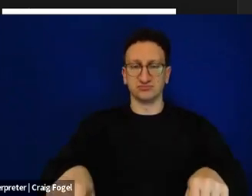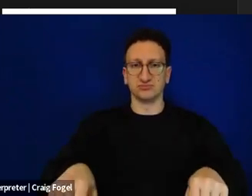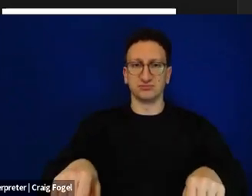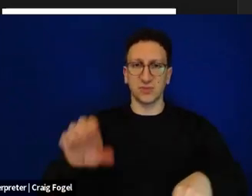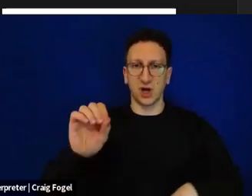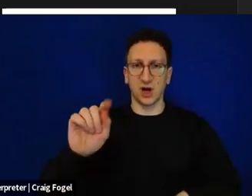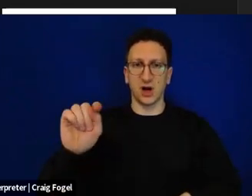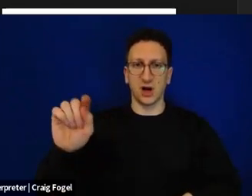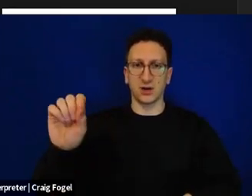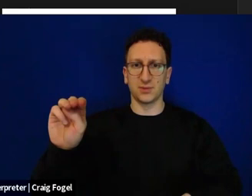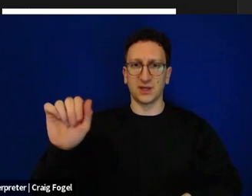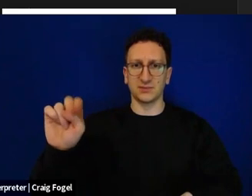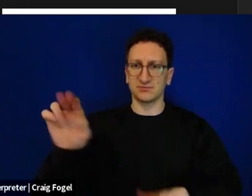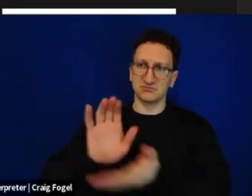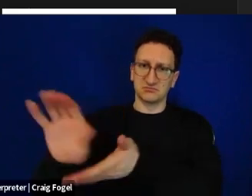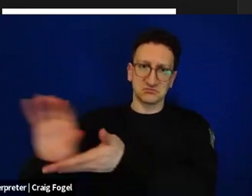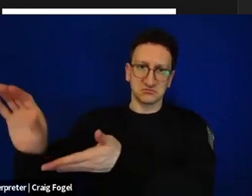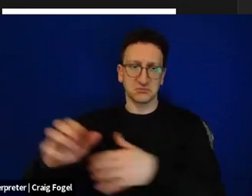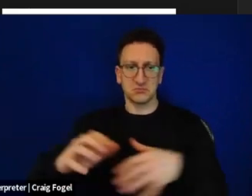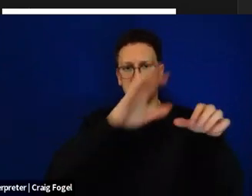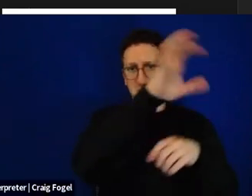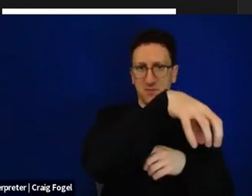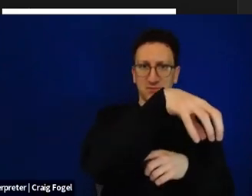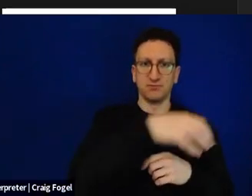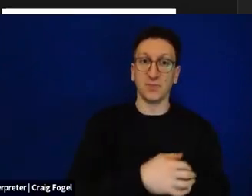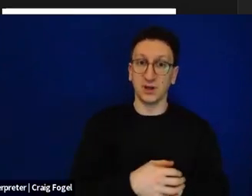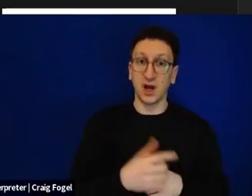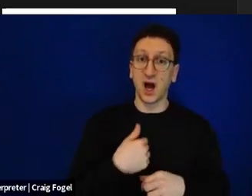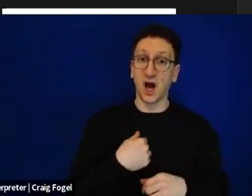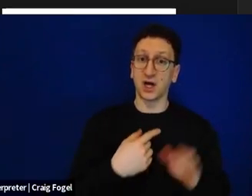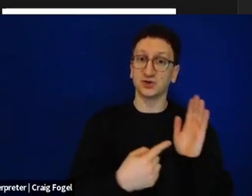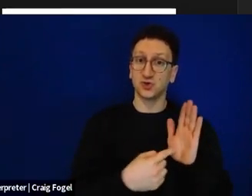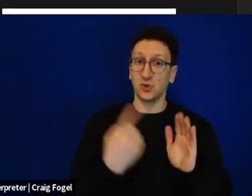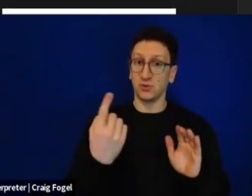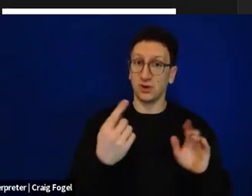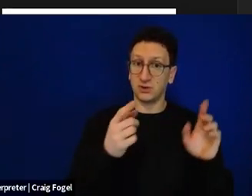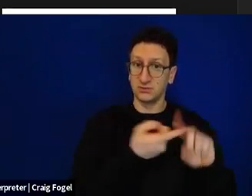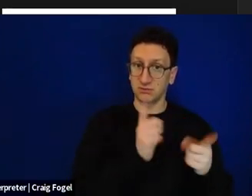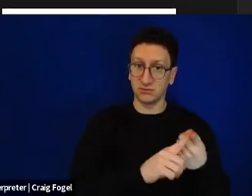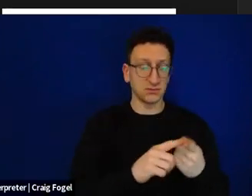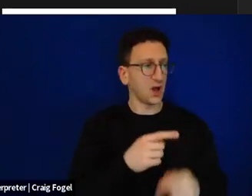I showed this picture to a member of my shul. And he said, oh, when we just broke into Gaza a